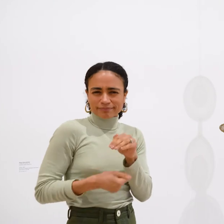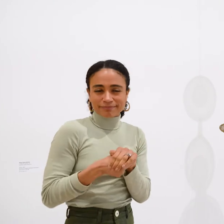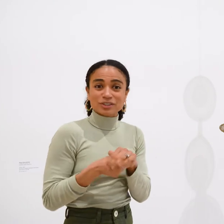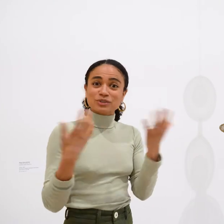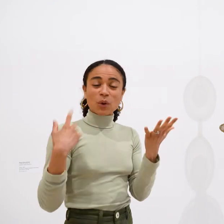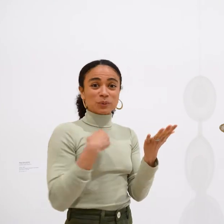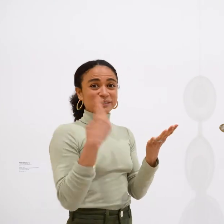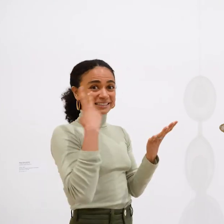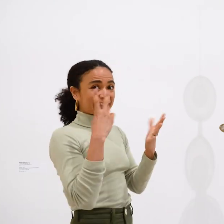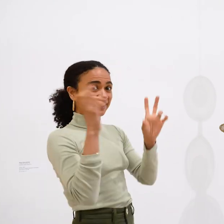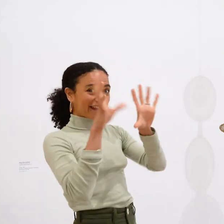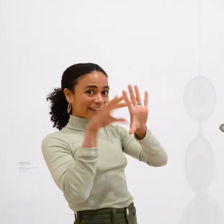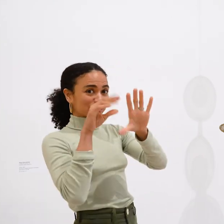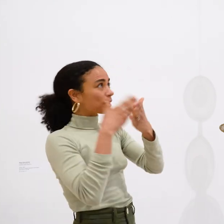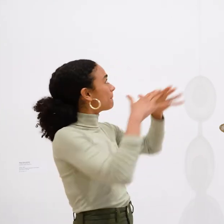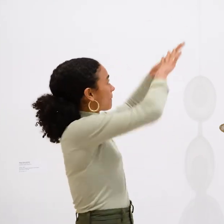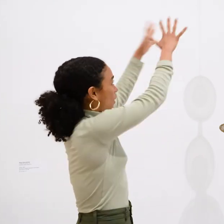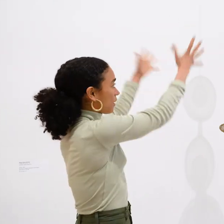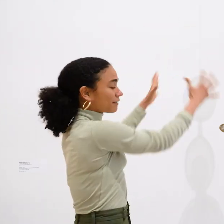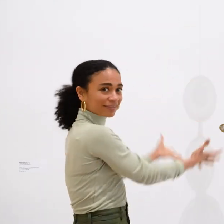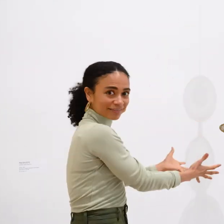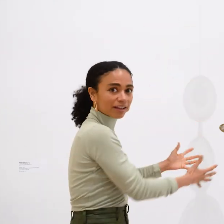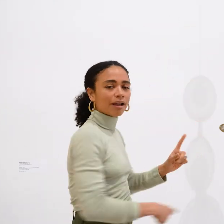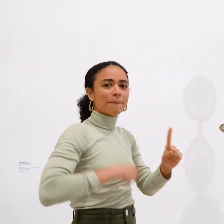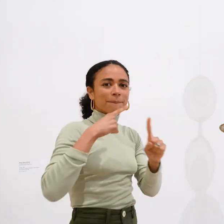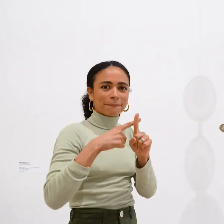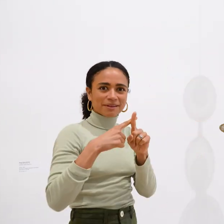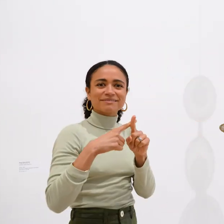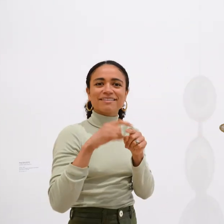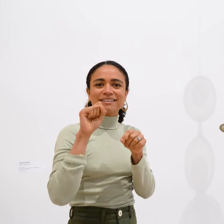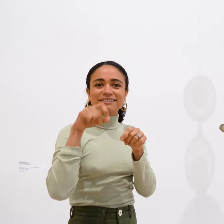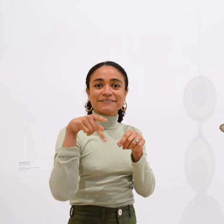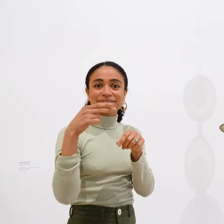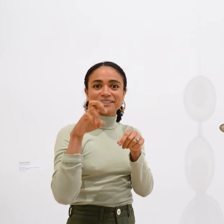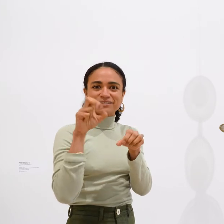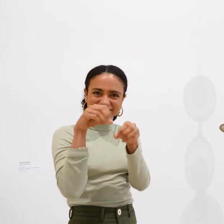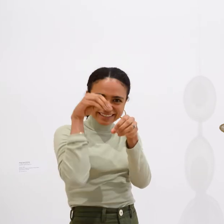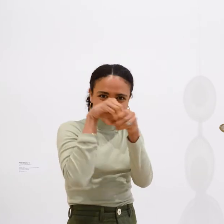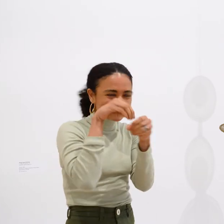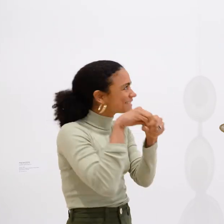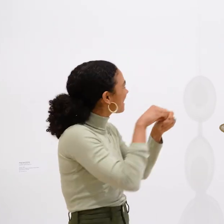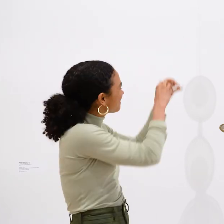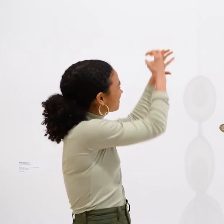So we see the exterior shape as well as the interior spheres.